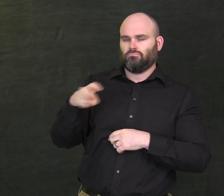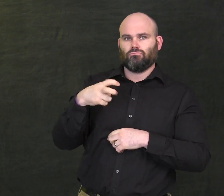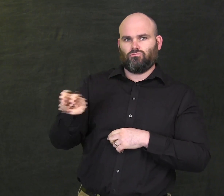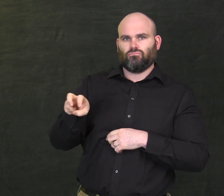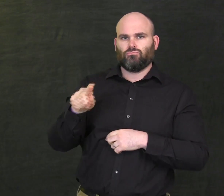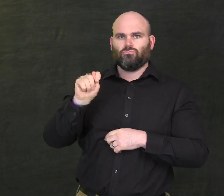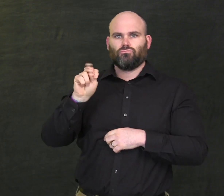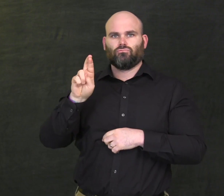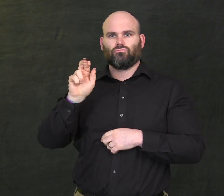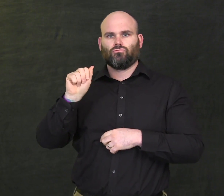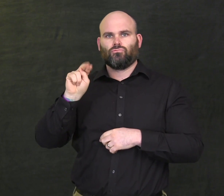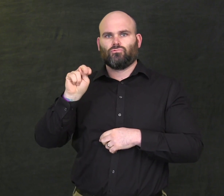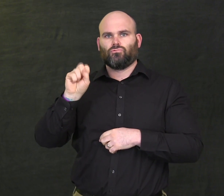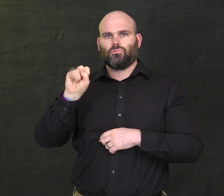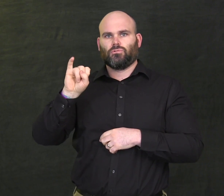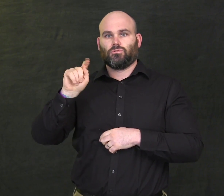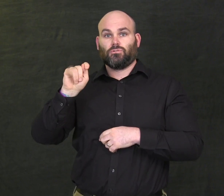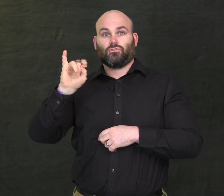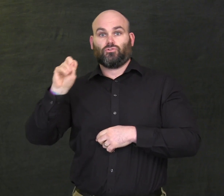and Transition.